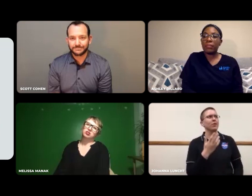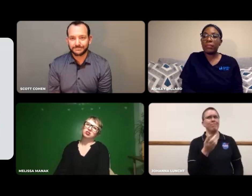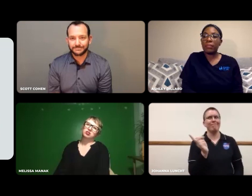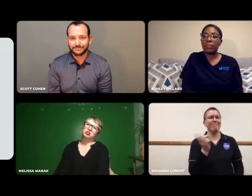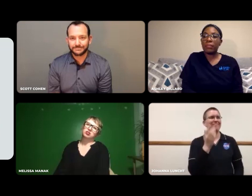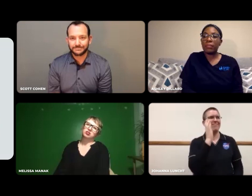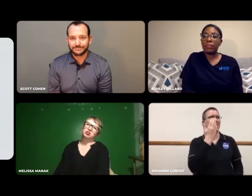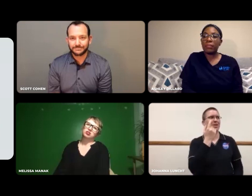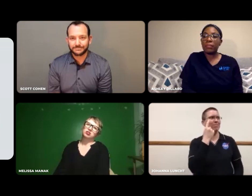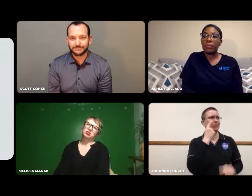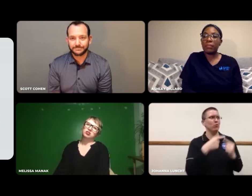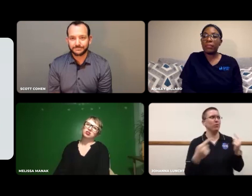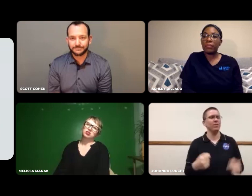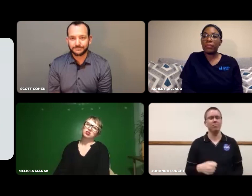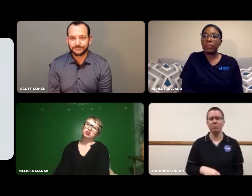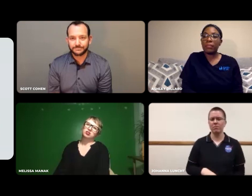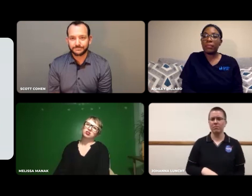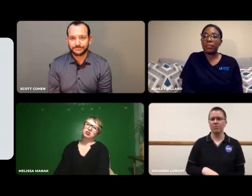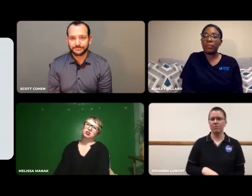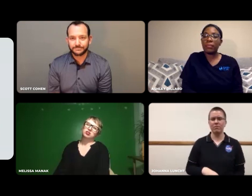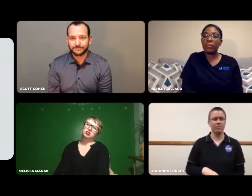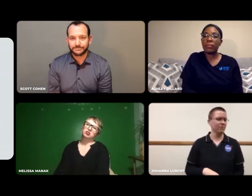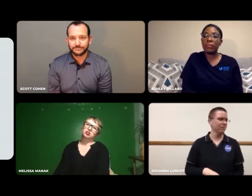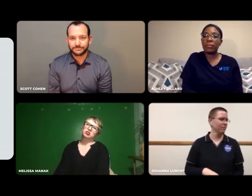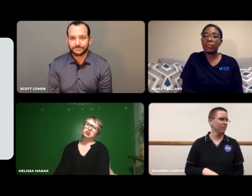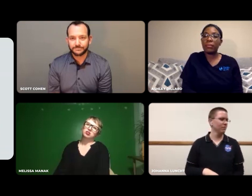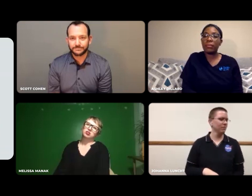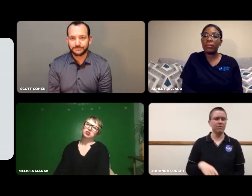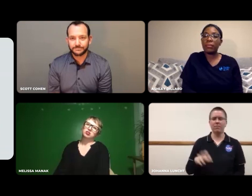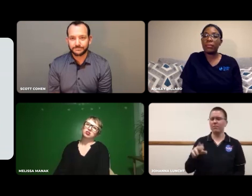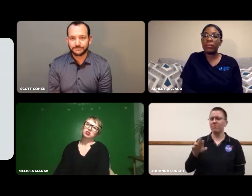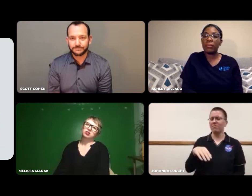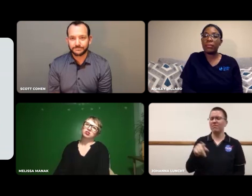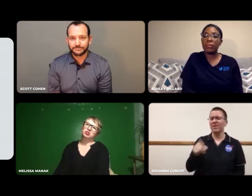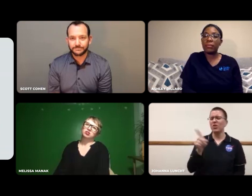I said, "My group seems to disagree." So the teacher looked at the group, looked back at me,